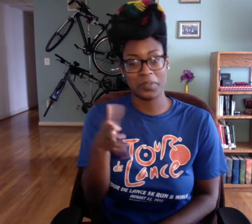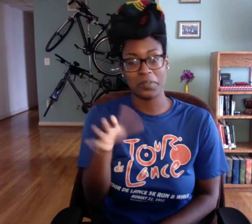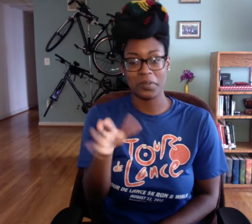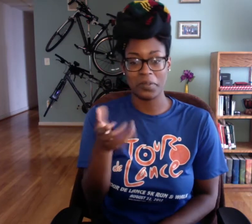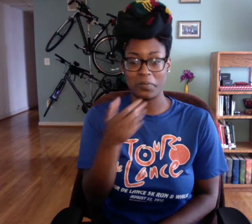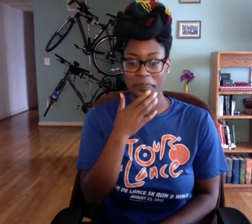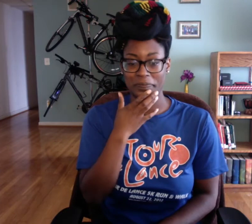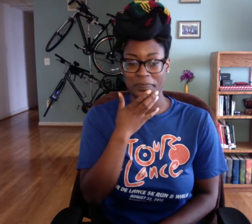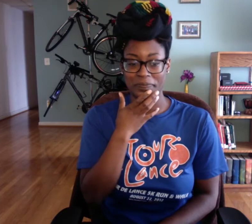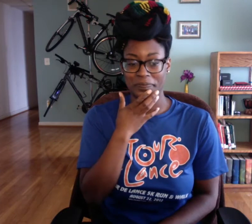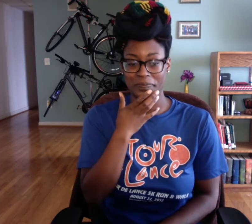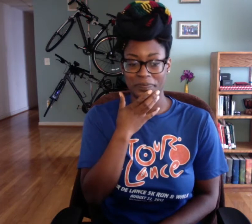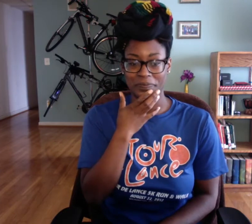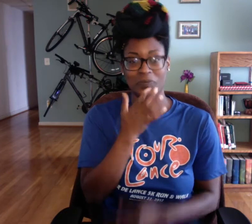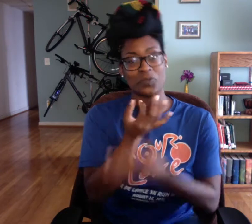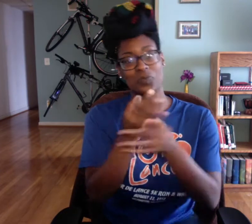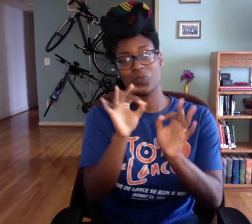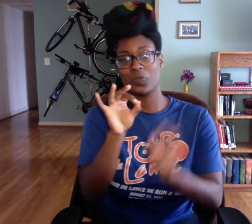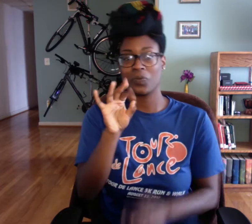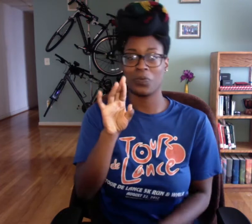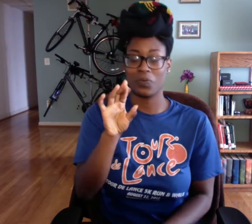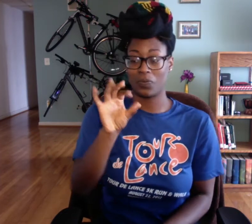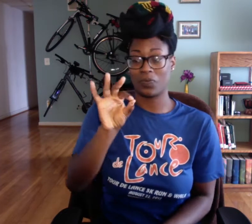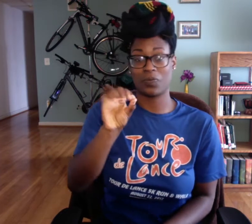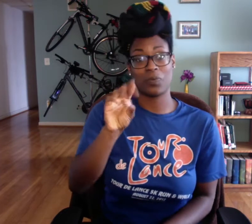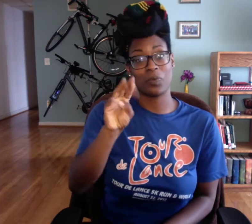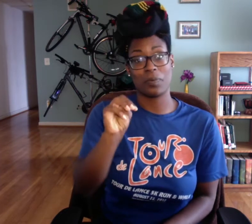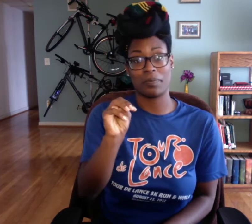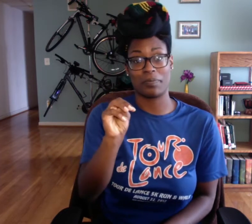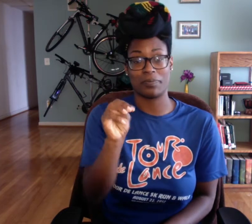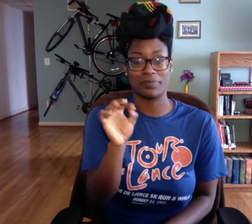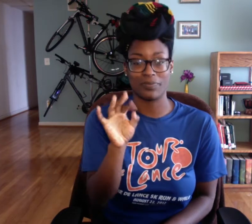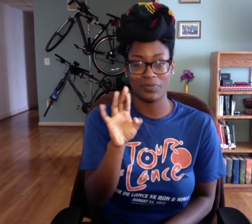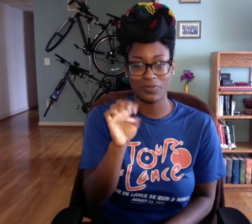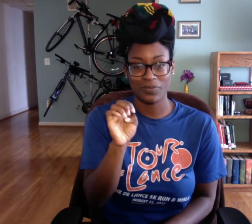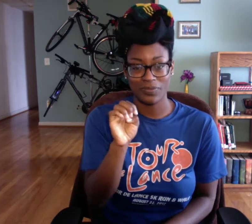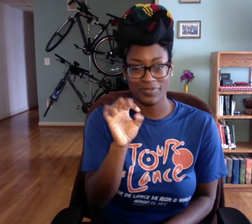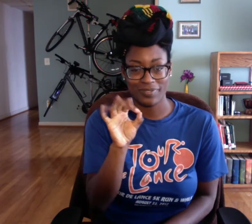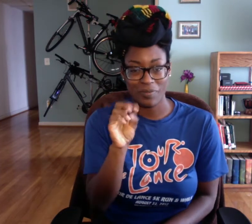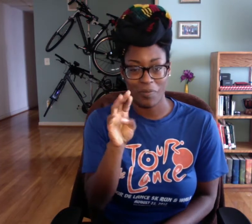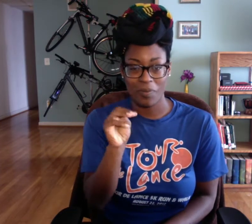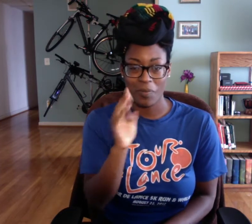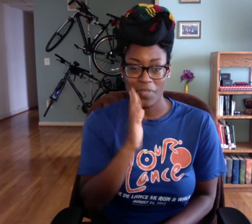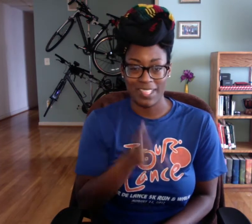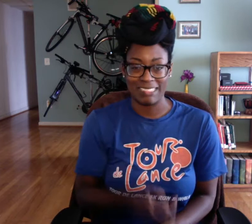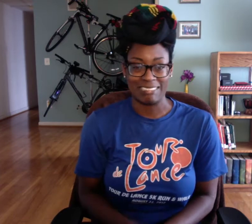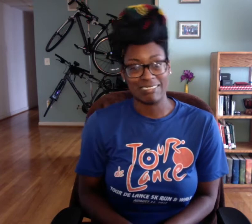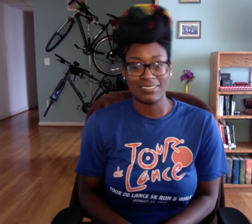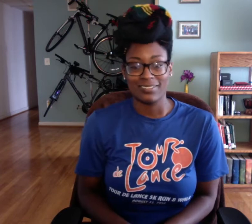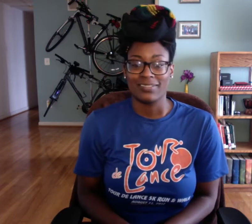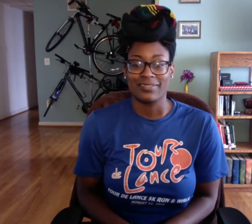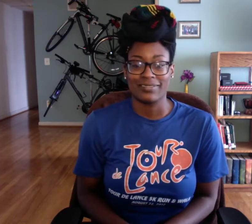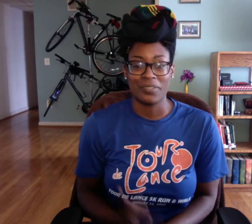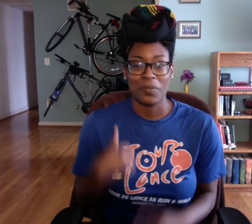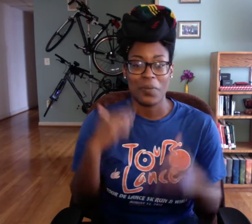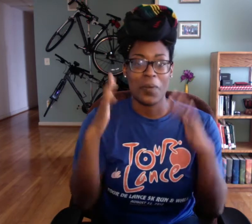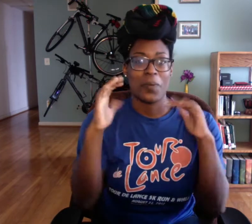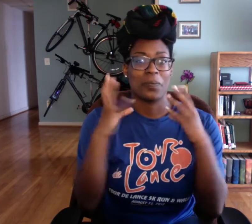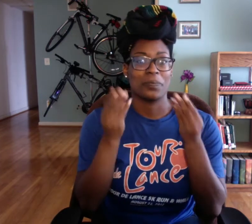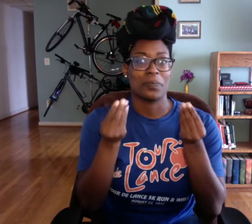So... it's gonna be a little bit free form.